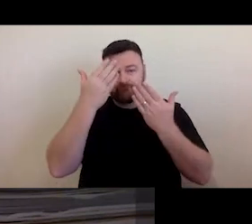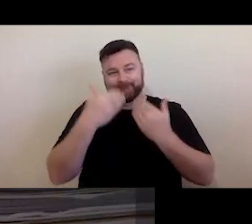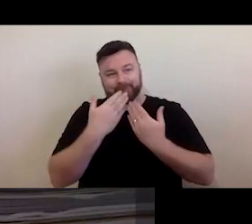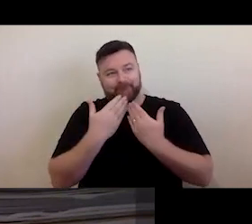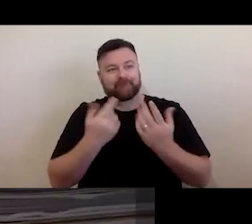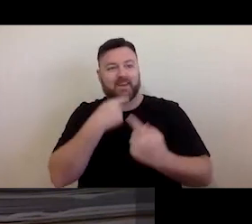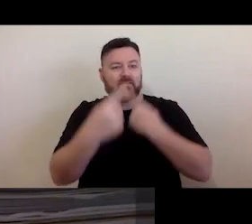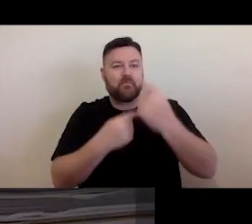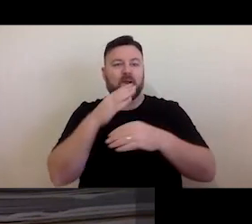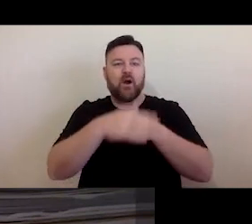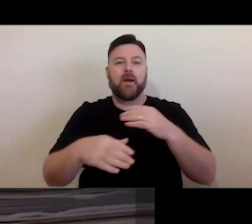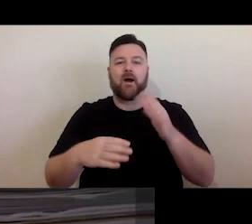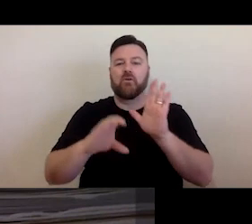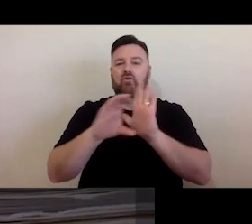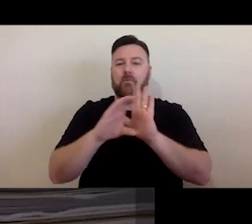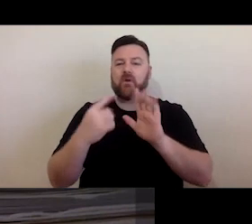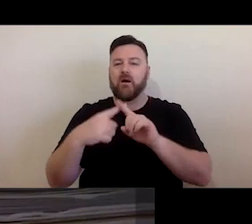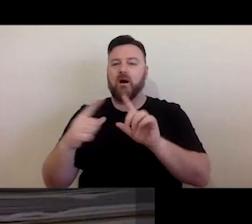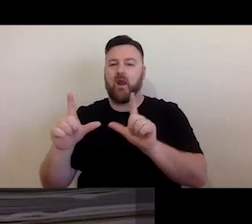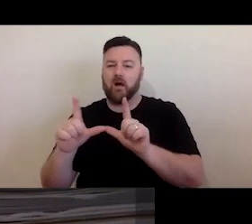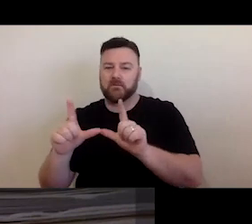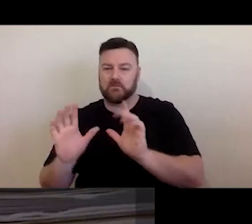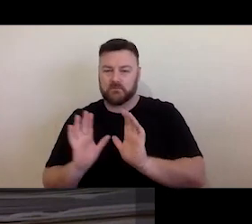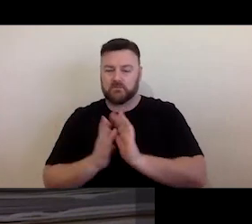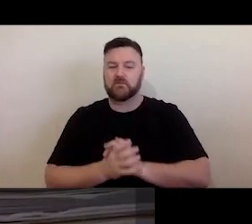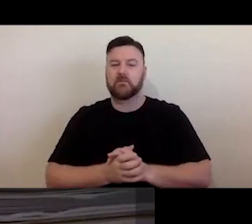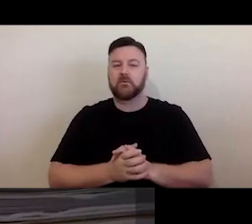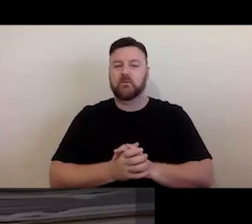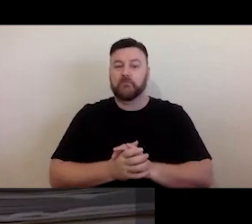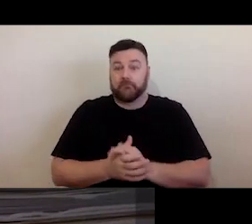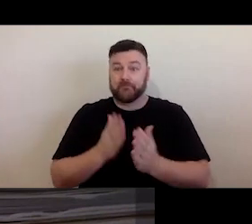I guess that's because realistically, for most contemporary